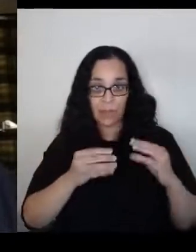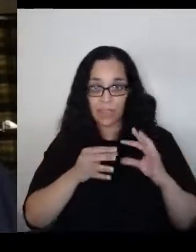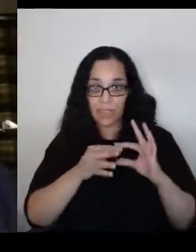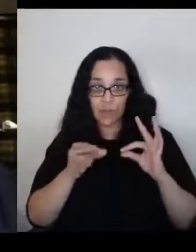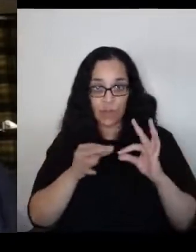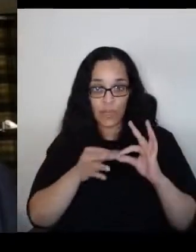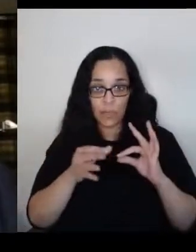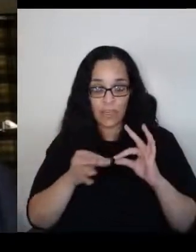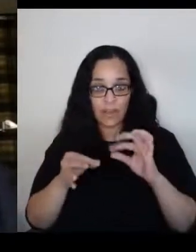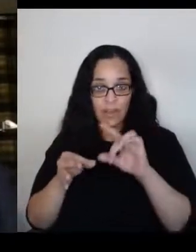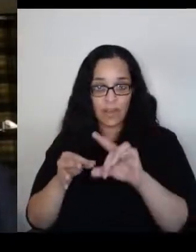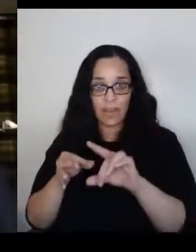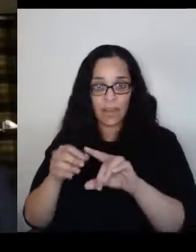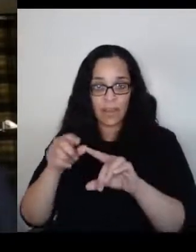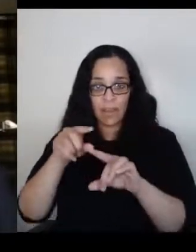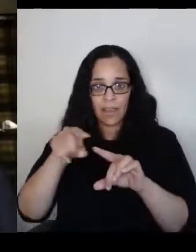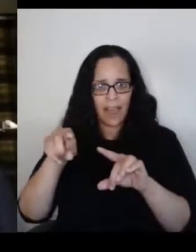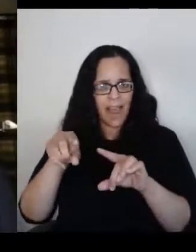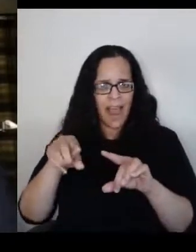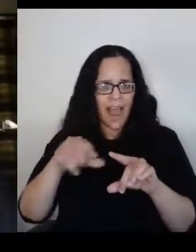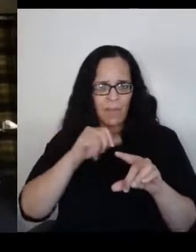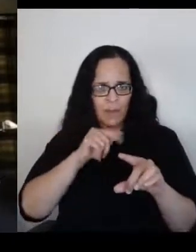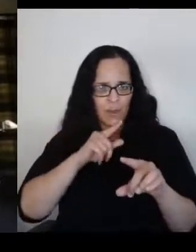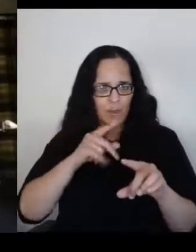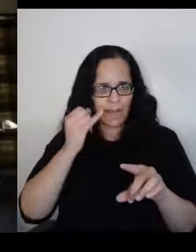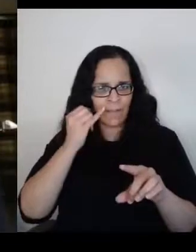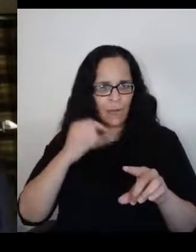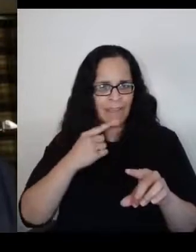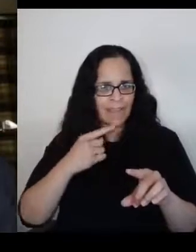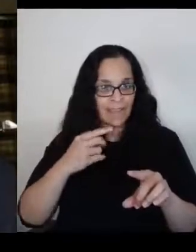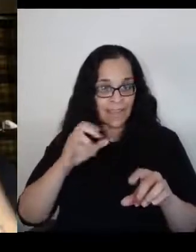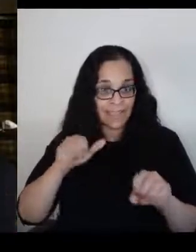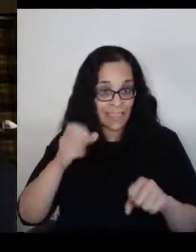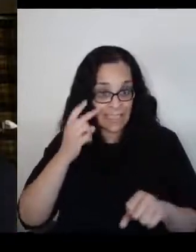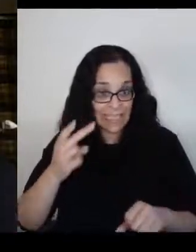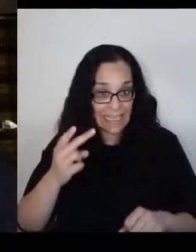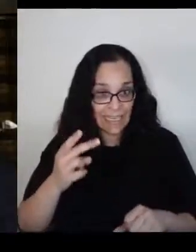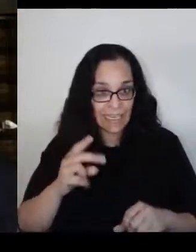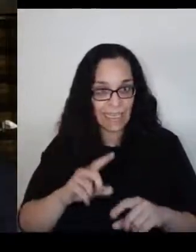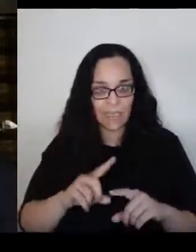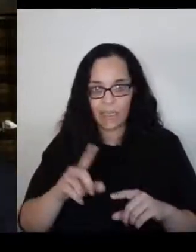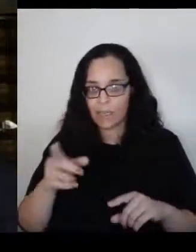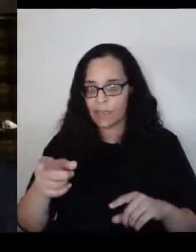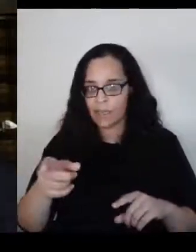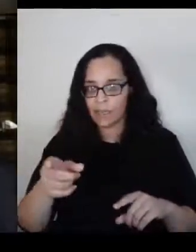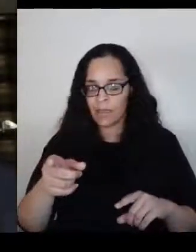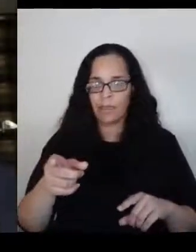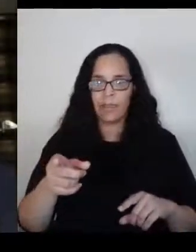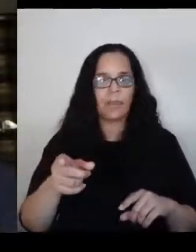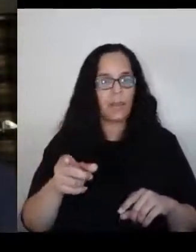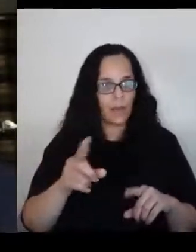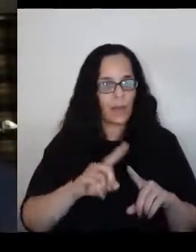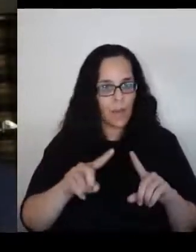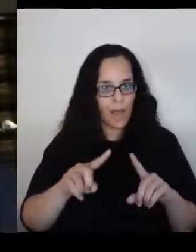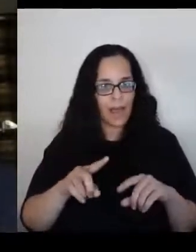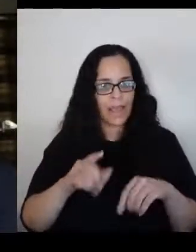I don't know if I can point that to you, but it's a watch which,